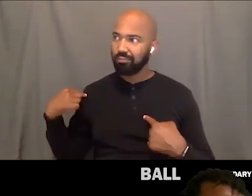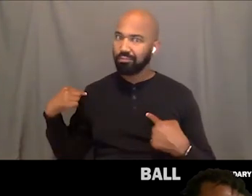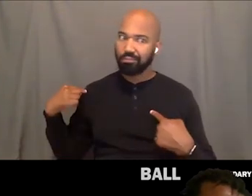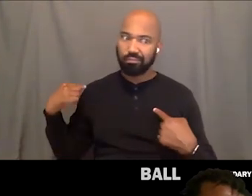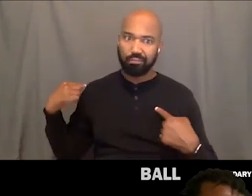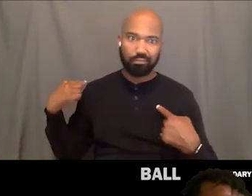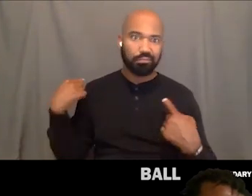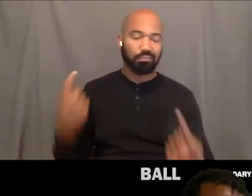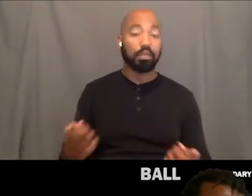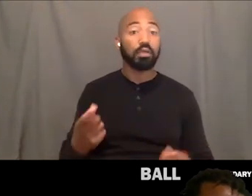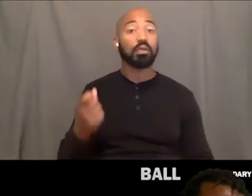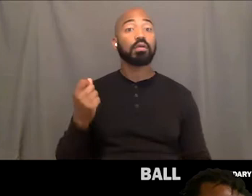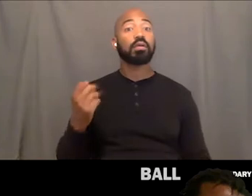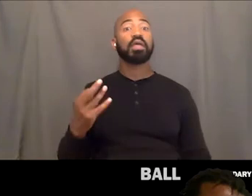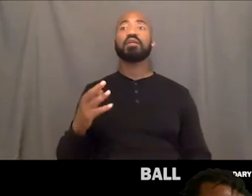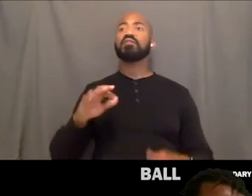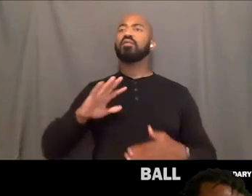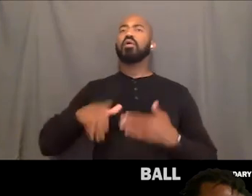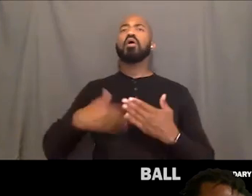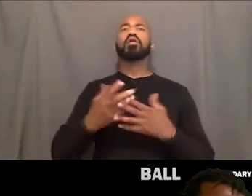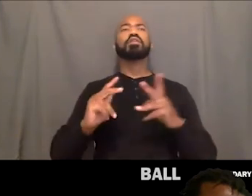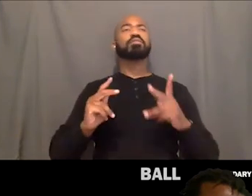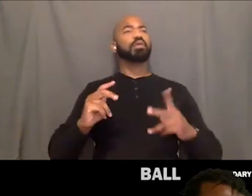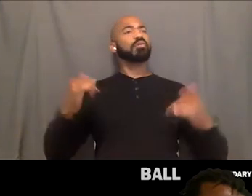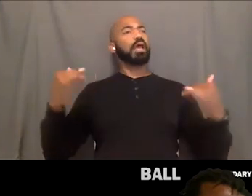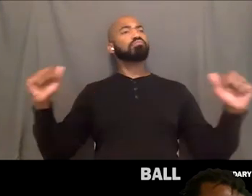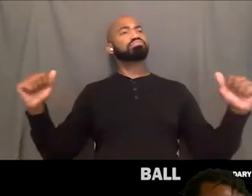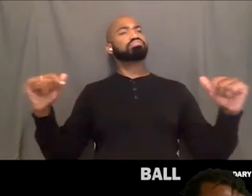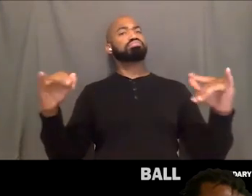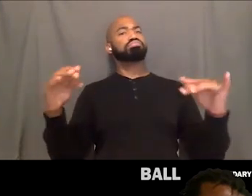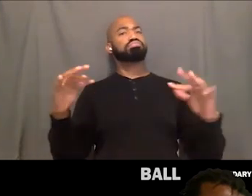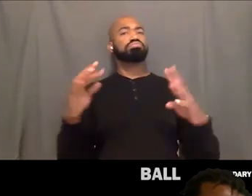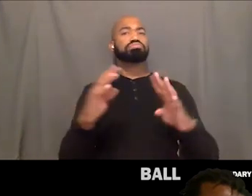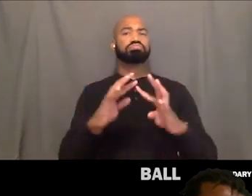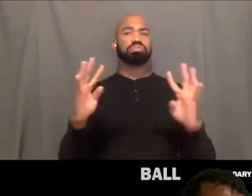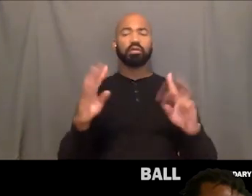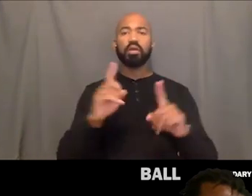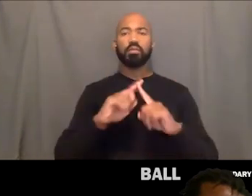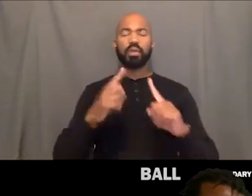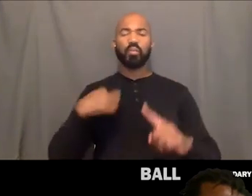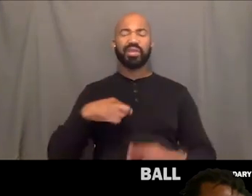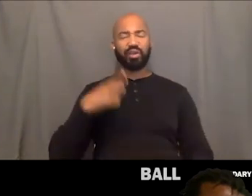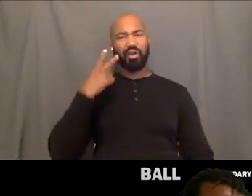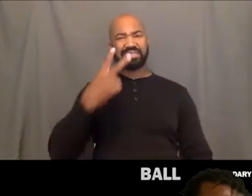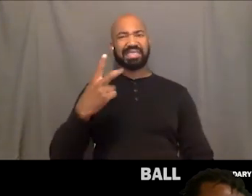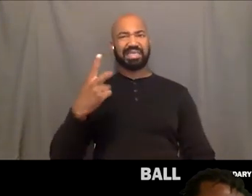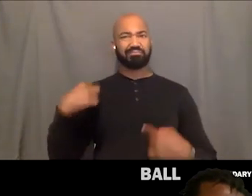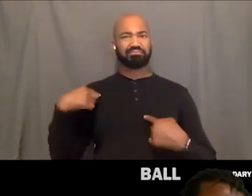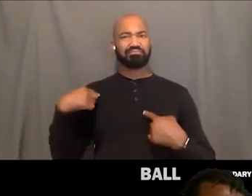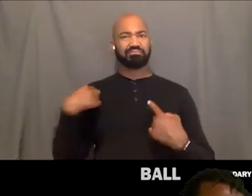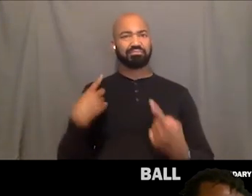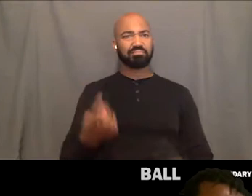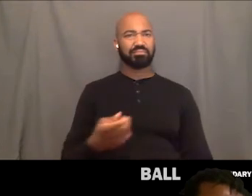like if we were able to bring all these people in this space, so we all been seeing it. So that kinda like just like shakes you up a bit and I'm like...